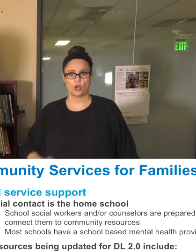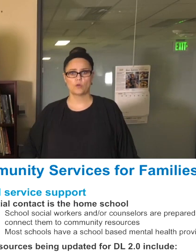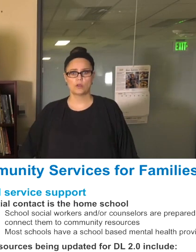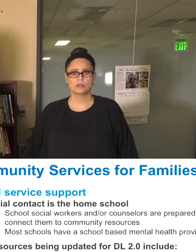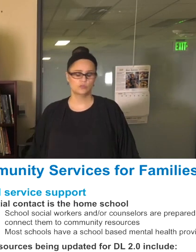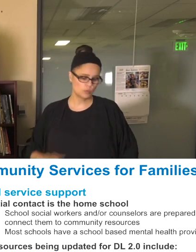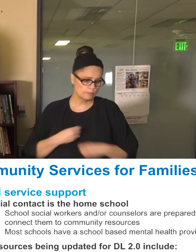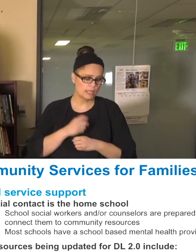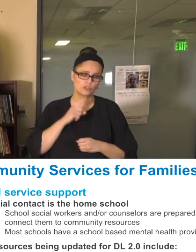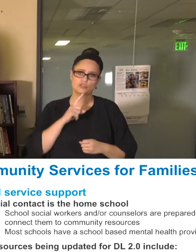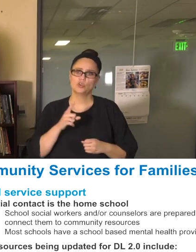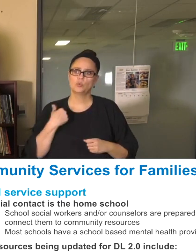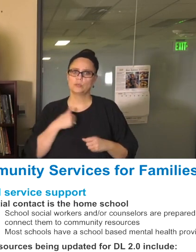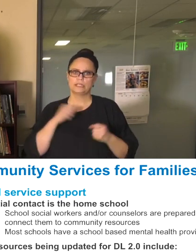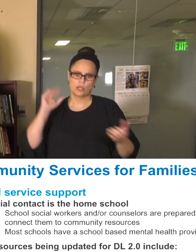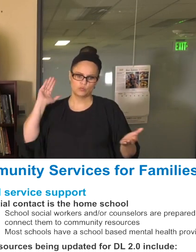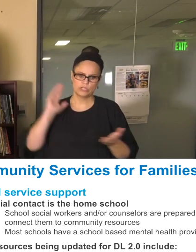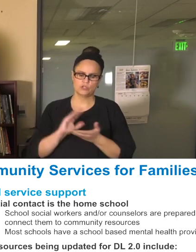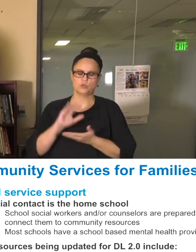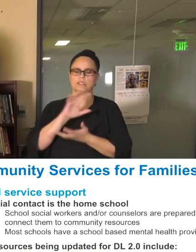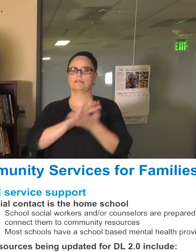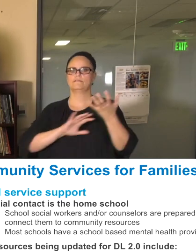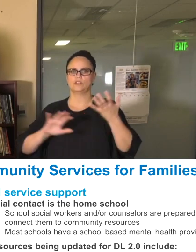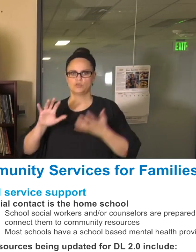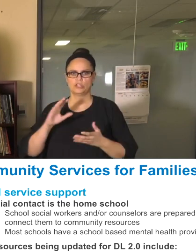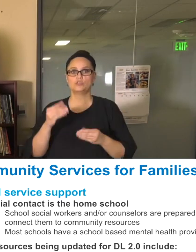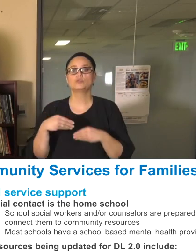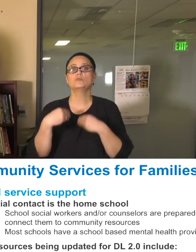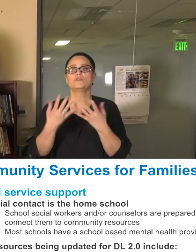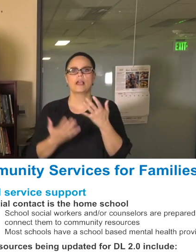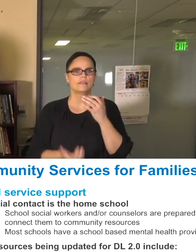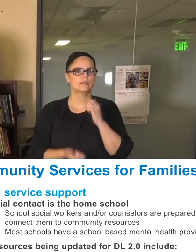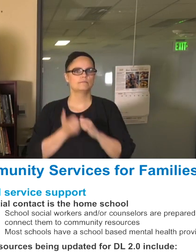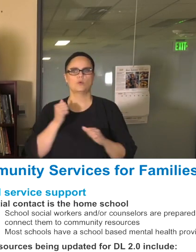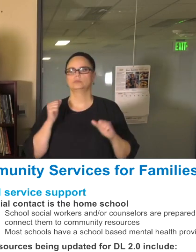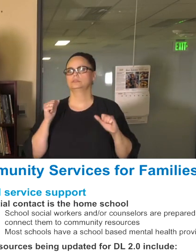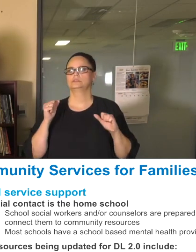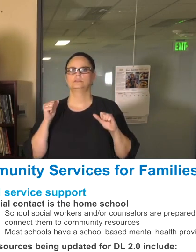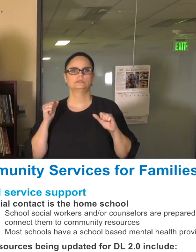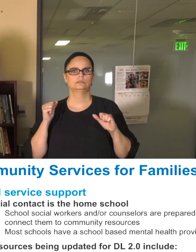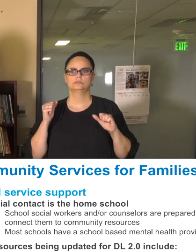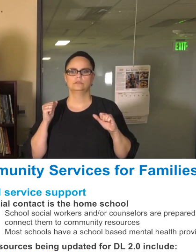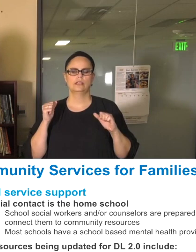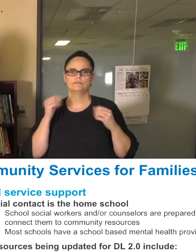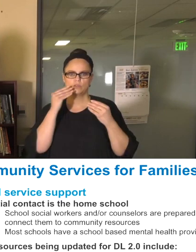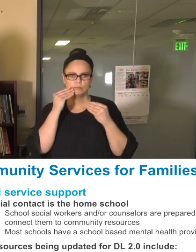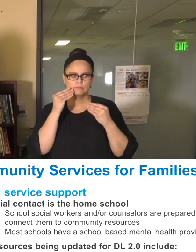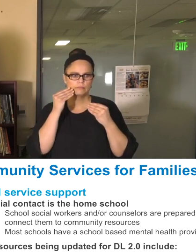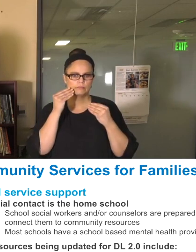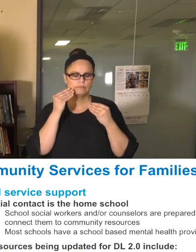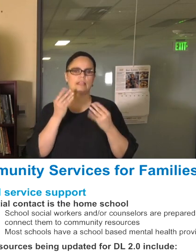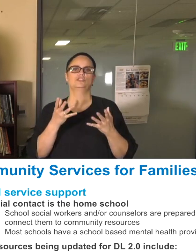try to reduce confusion and, again, to provide you the most relevant and timely information for the decisions that you need